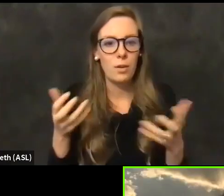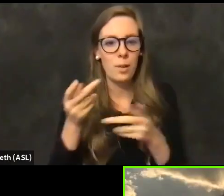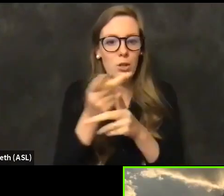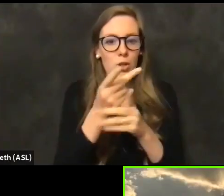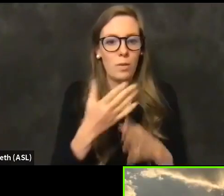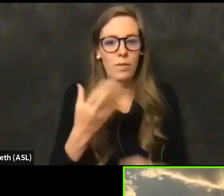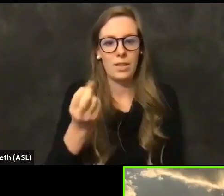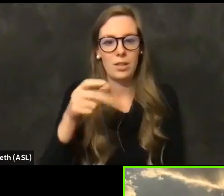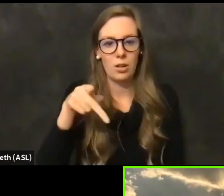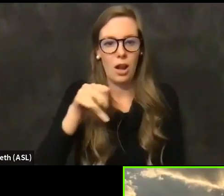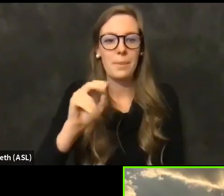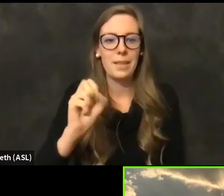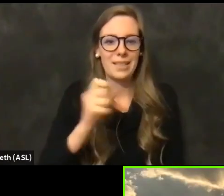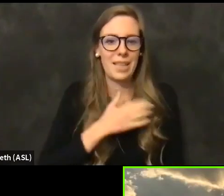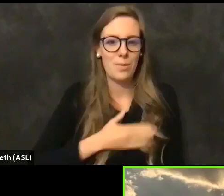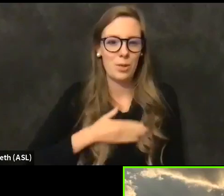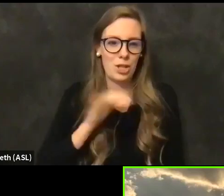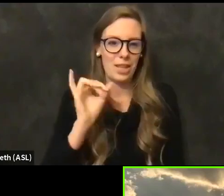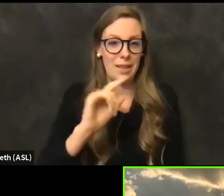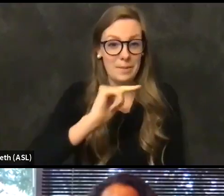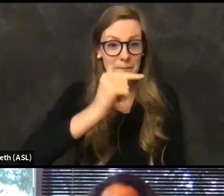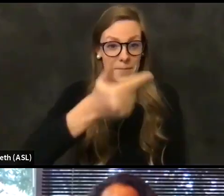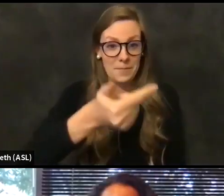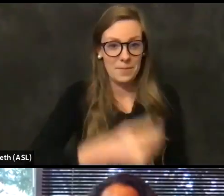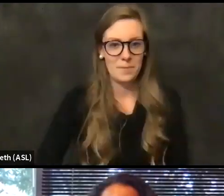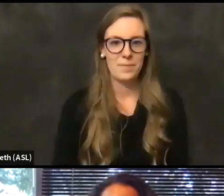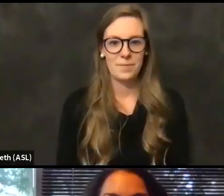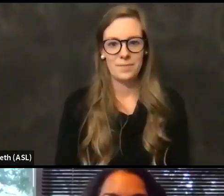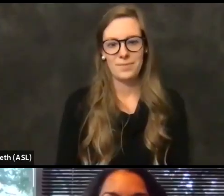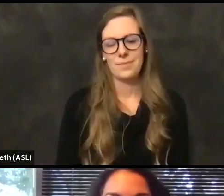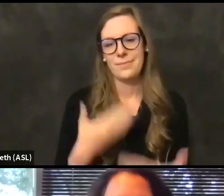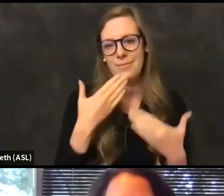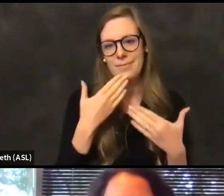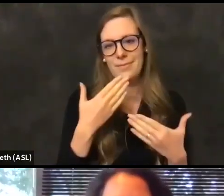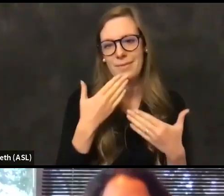And I'll pass it back to you. Thank you. And with that, I would like to introduce Dr.